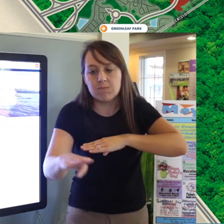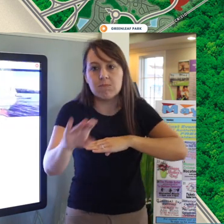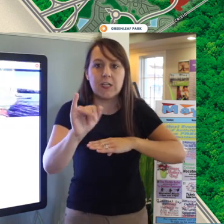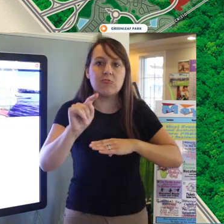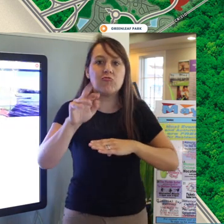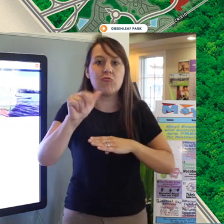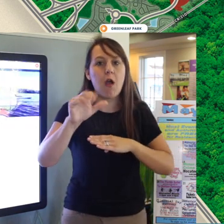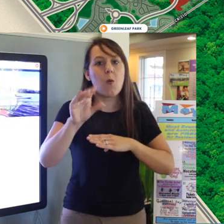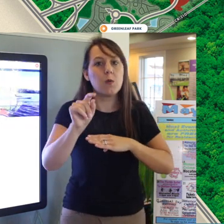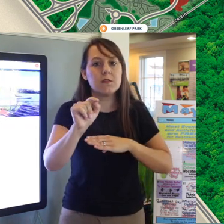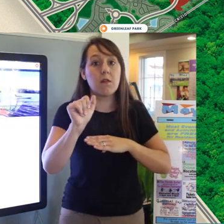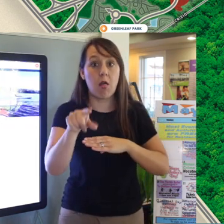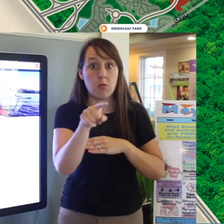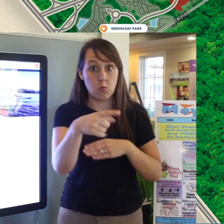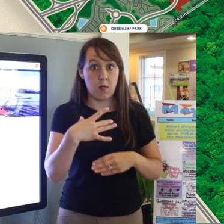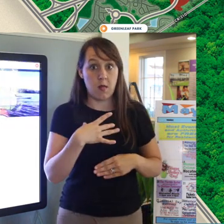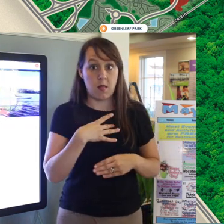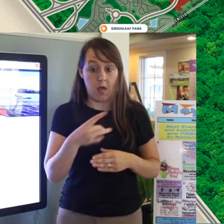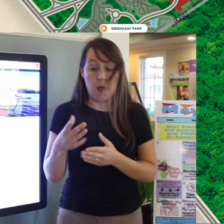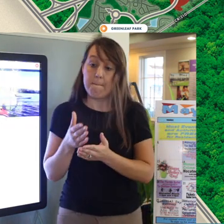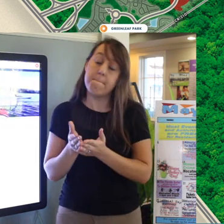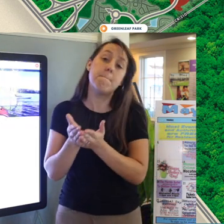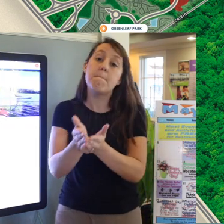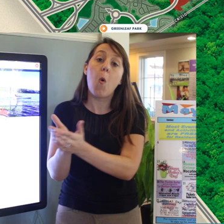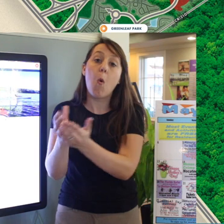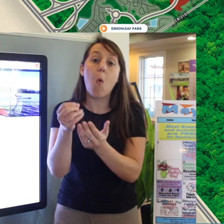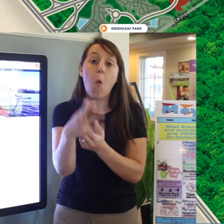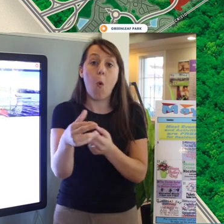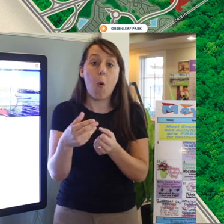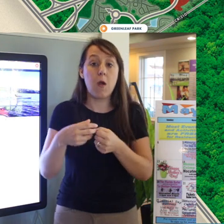If you like boating or jet skiing then across the intercoastal is a boat ramp